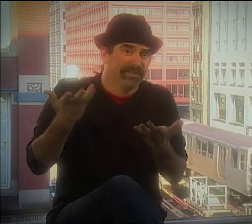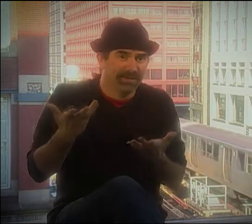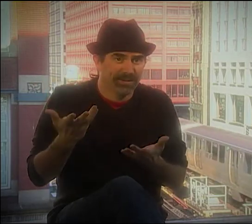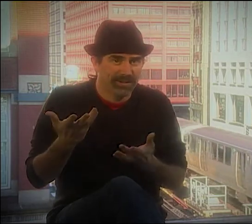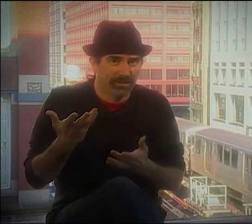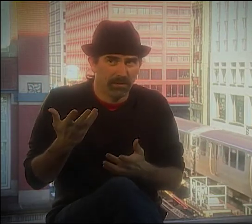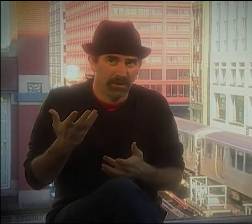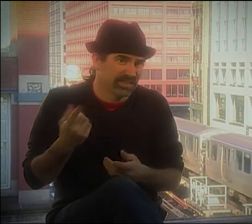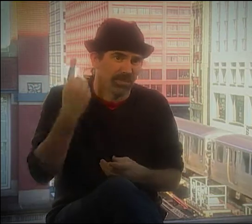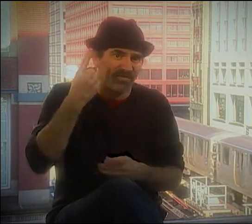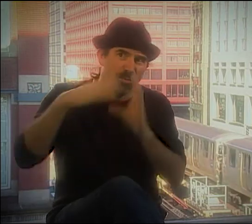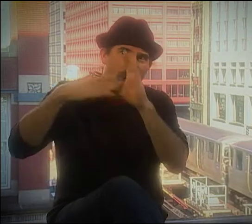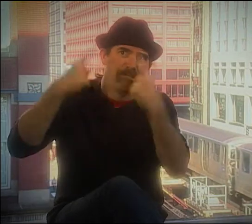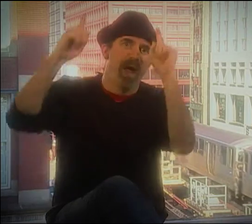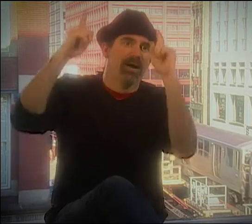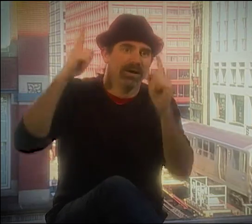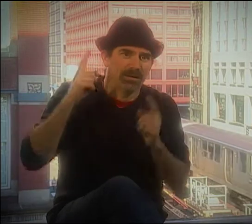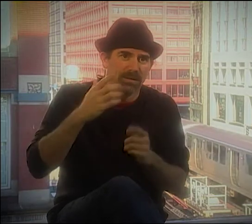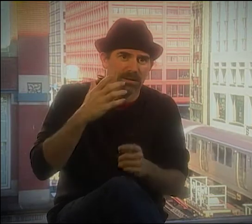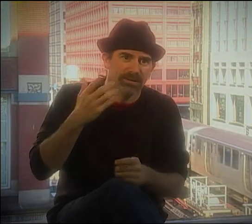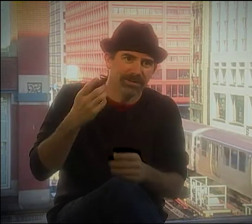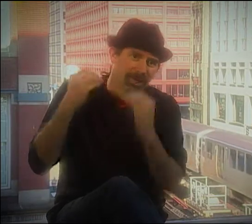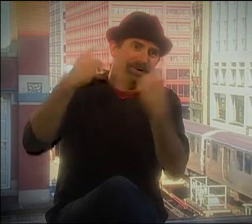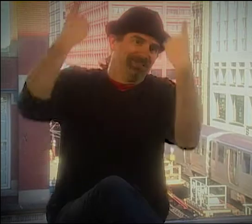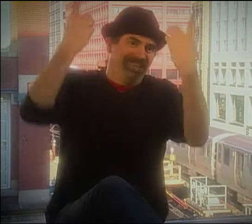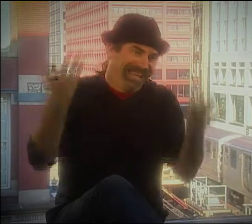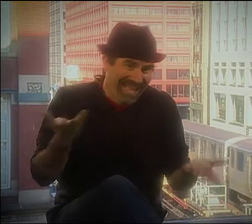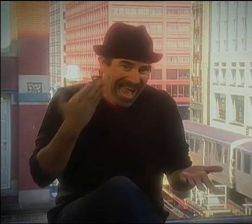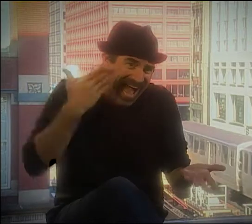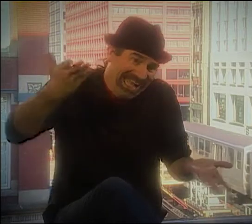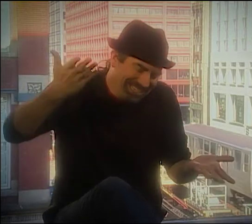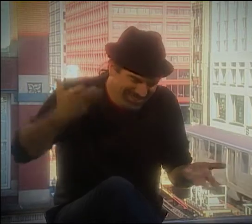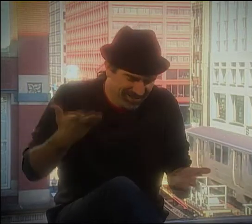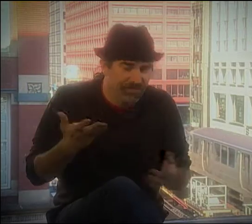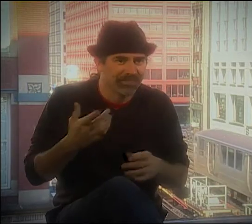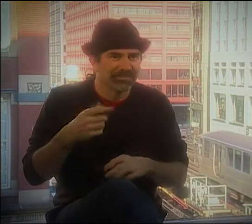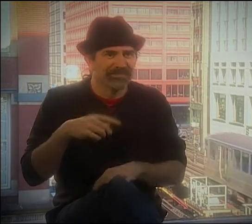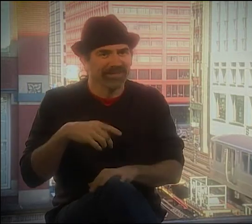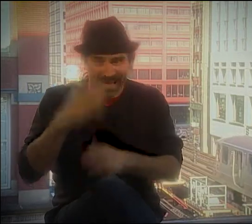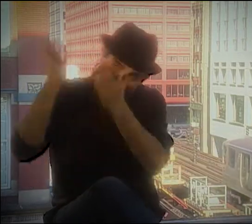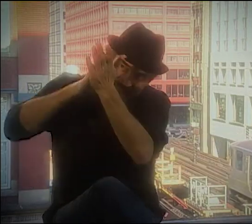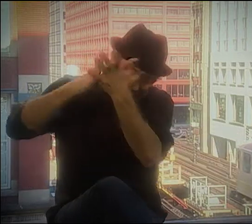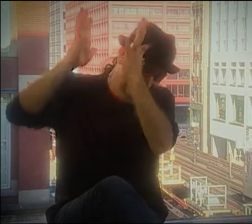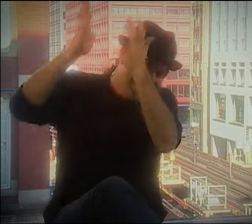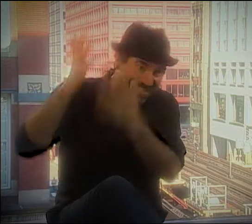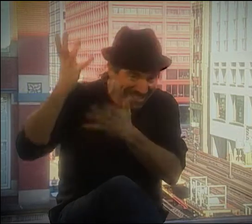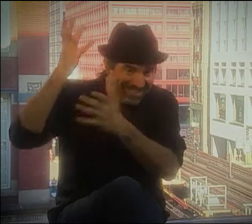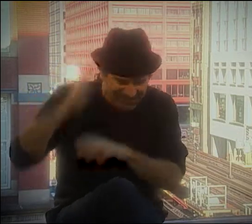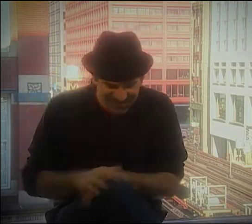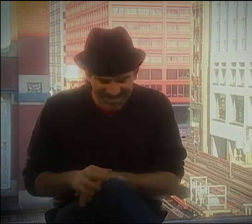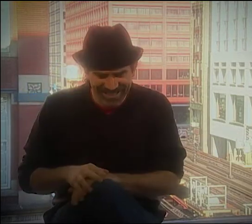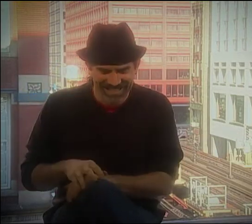IT'S WHAT I HAD WAS BOOKS. I MEAN, THAT'S SOMETHING I GOT FROM CLARKE SCHOOL-- SOMETHING ANYWAY. YAY, CLARKE!